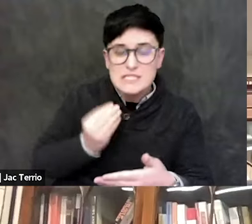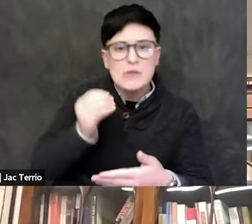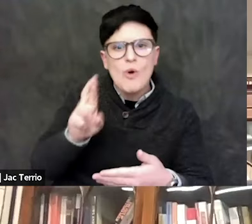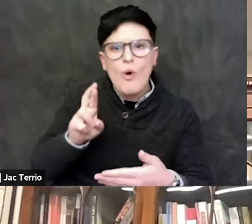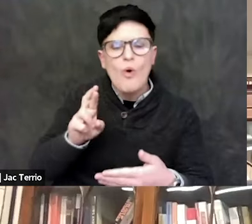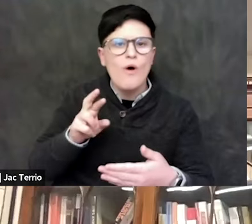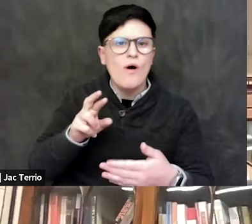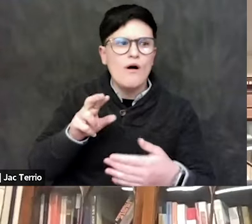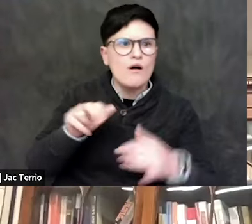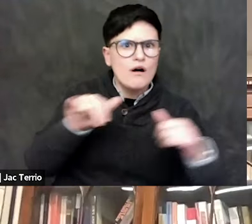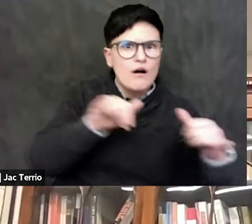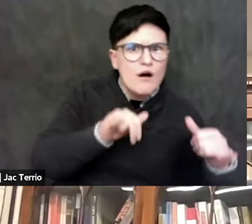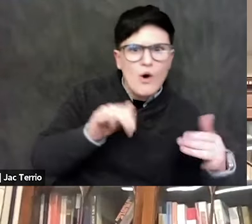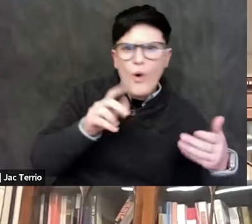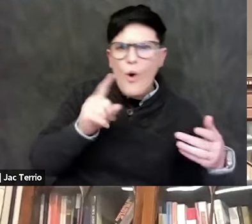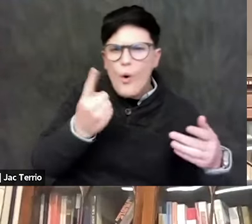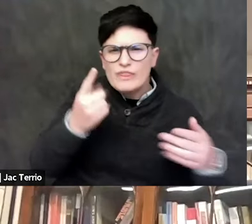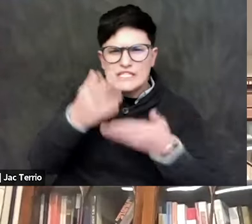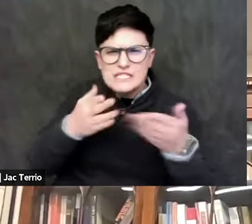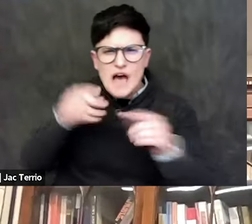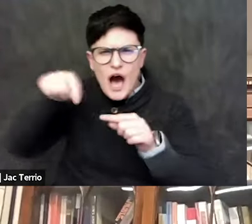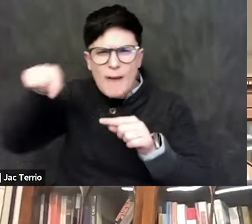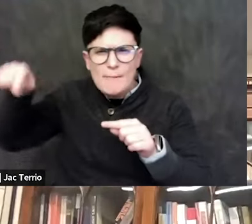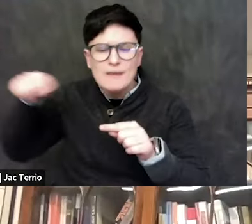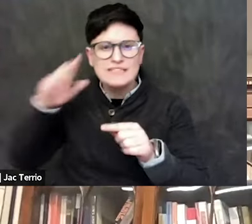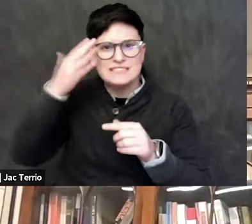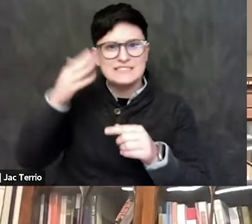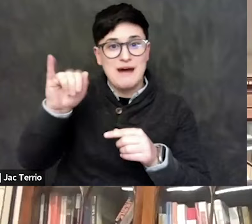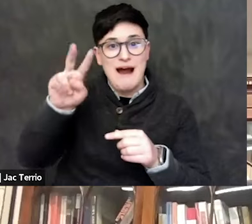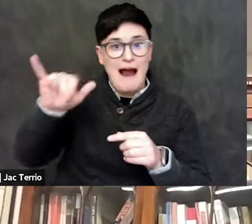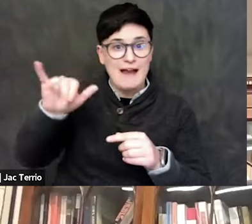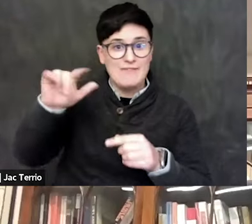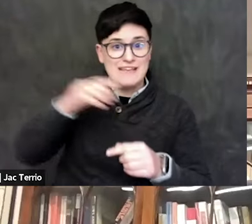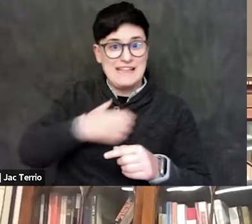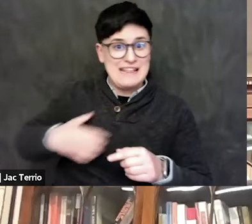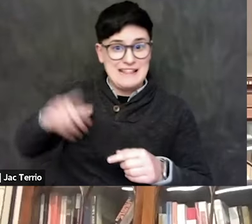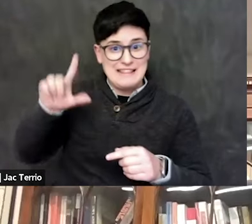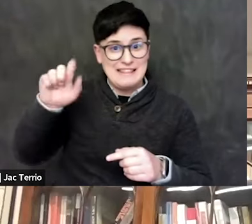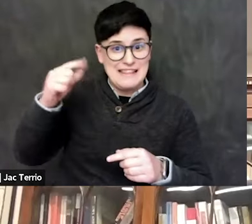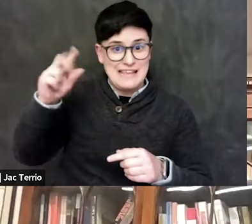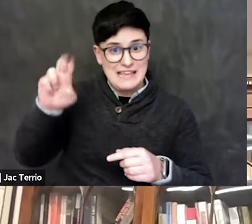It seems like the Ivy League campuses are getting the most attention, but... And certainly what happened at Cornell